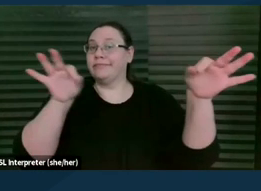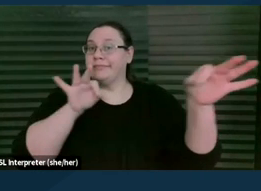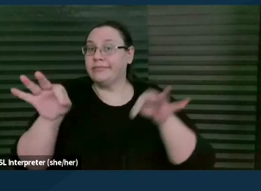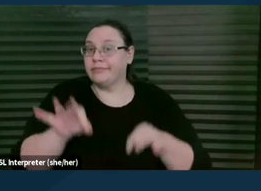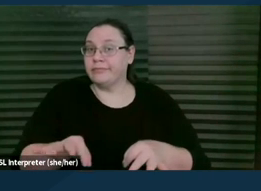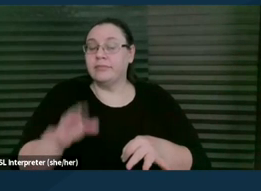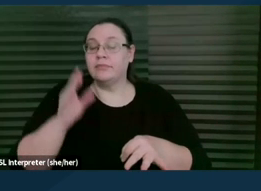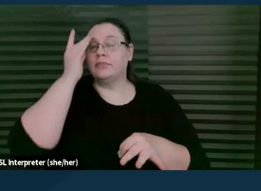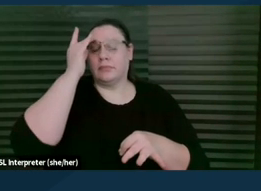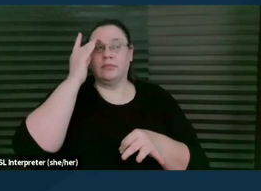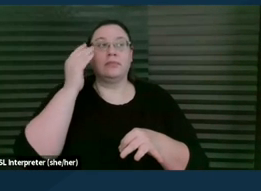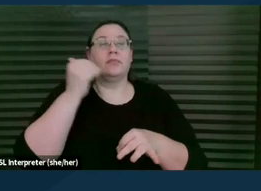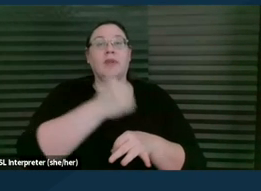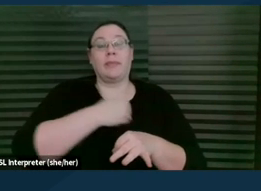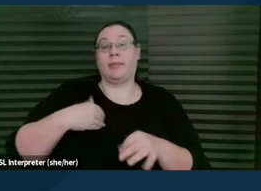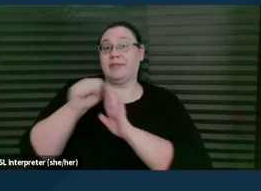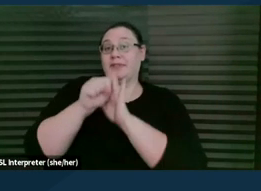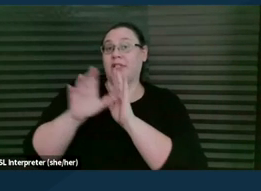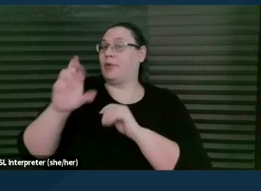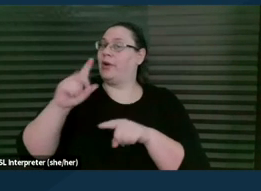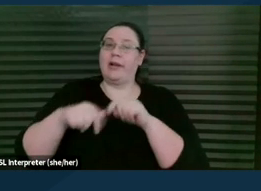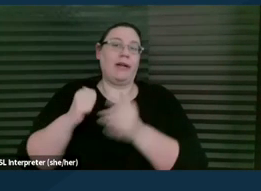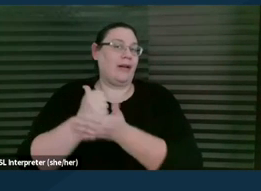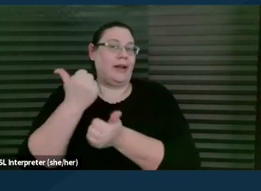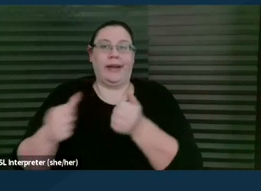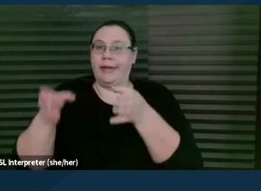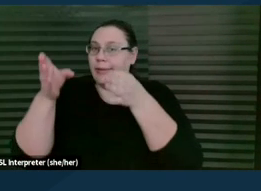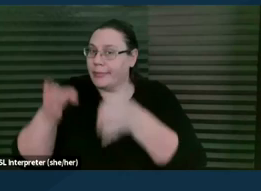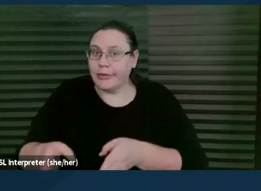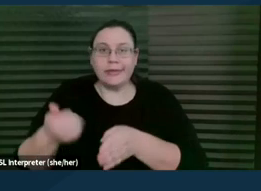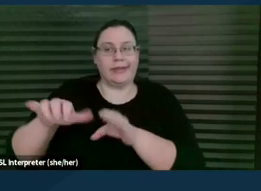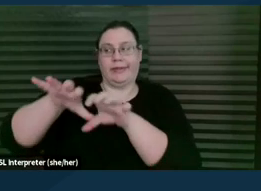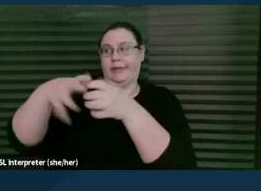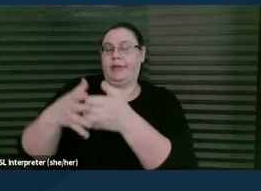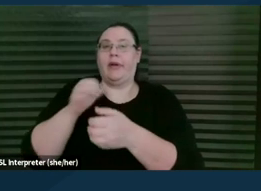a member of the State Bar shall not aid any person or entity in the unauthorized practice of law.